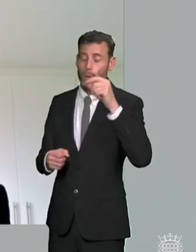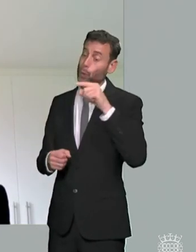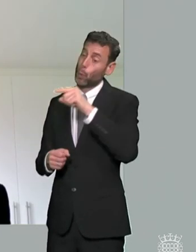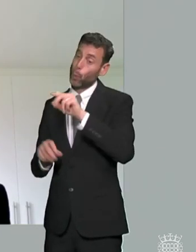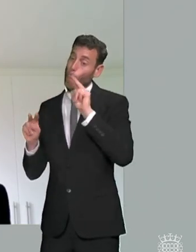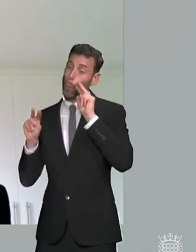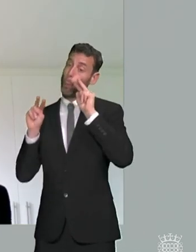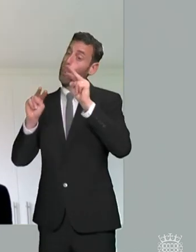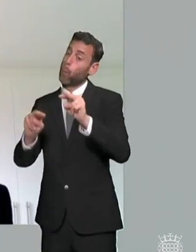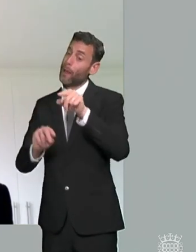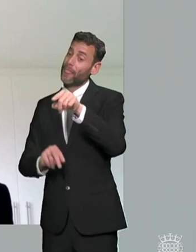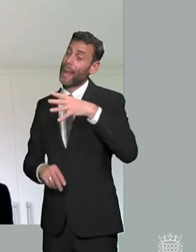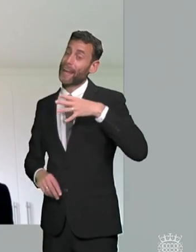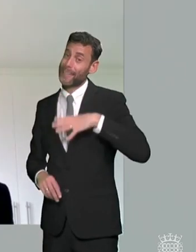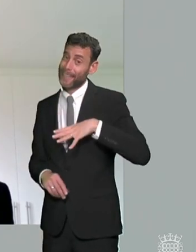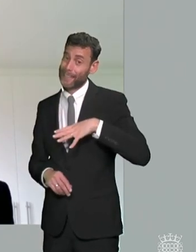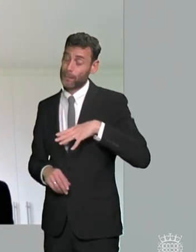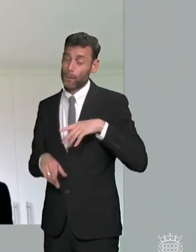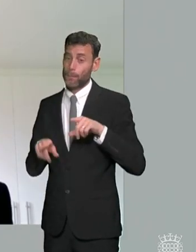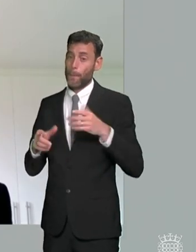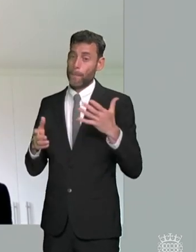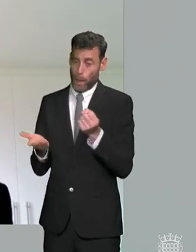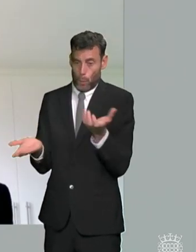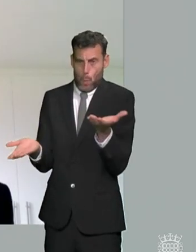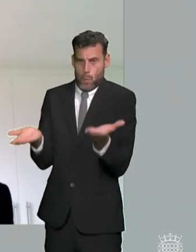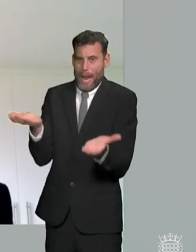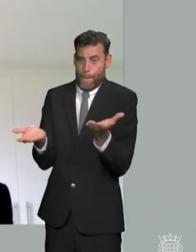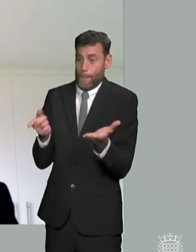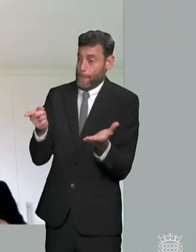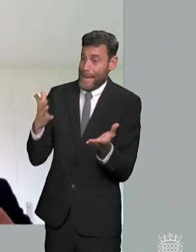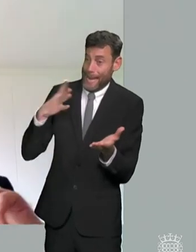needs somebody's needs is you have to consider the specific needs of that individual you can't just